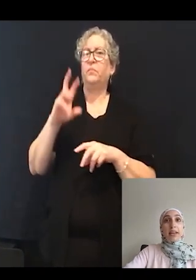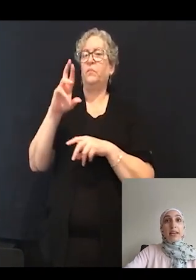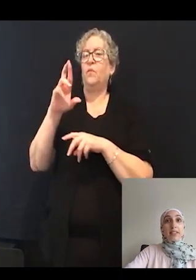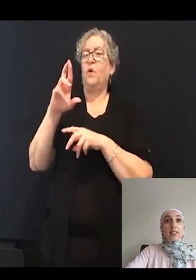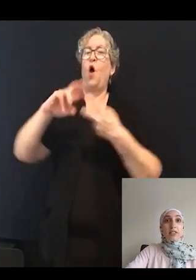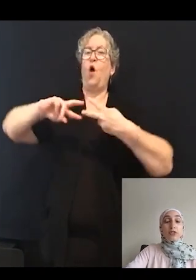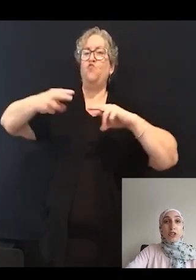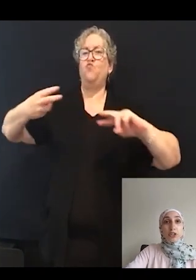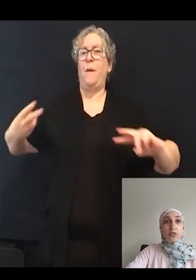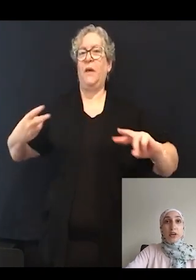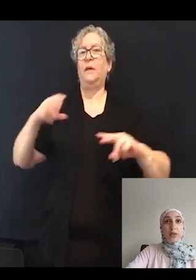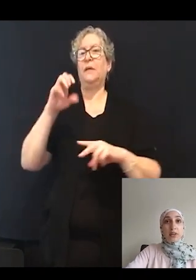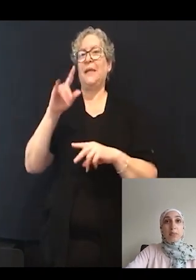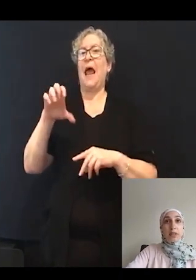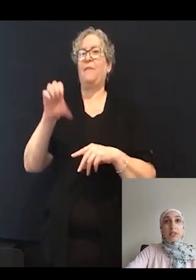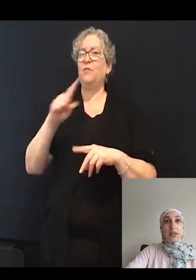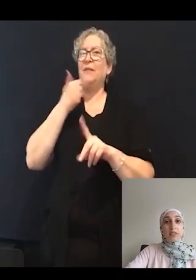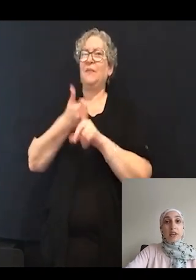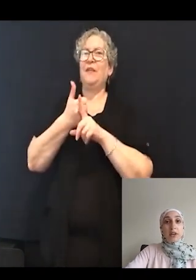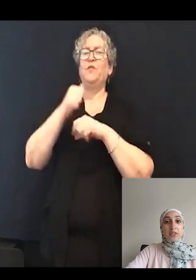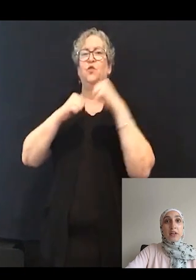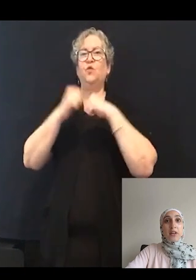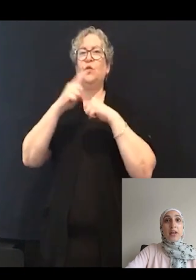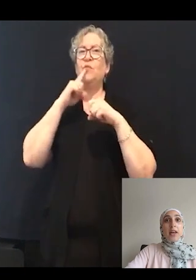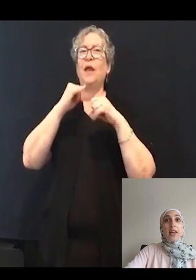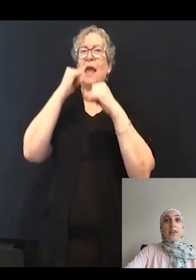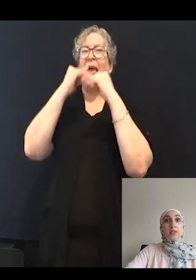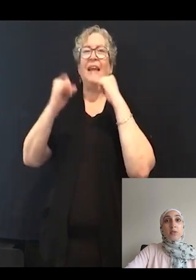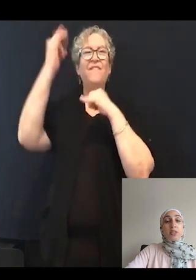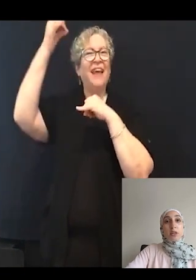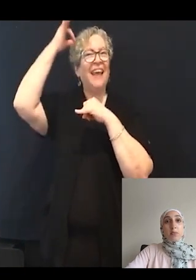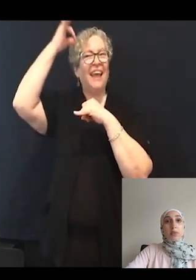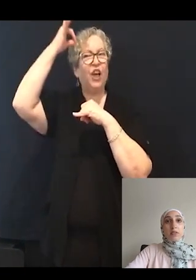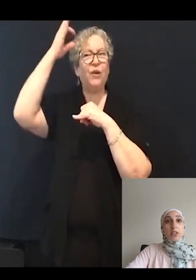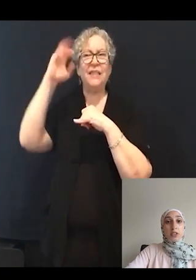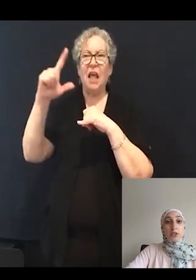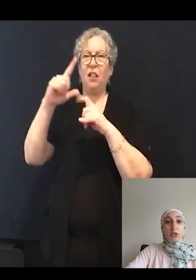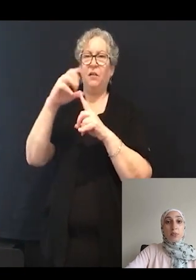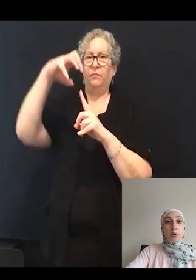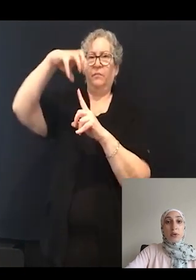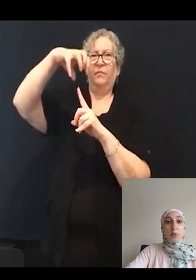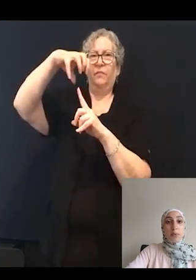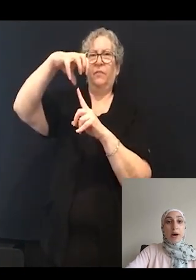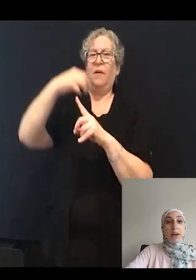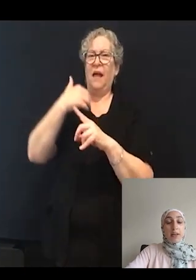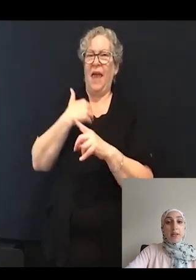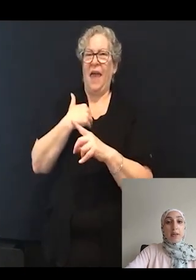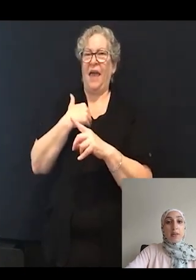Again, it's a structure found at the basal end of the hair cell that is mostly composed of a central component ribeye,